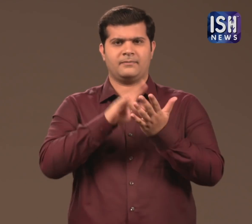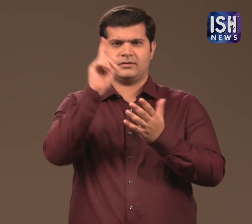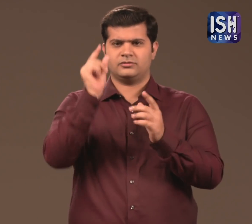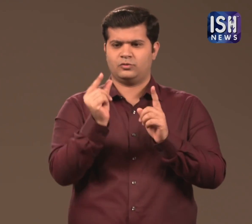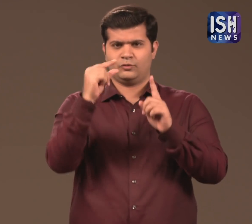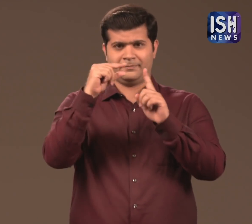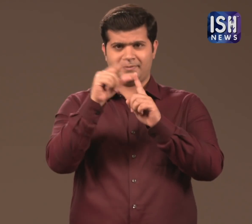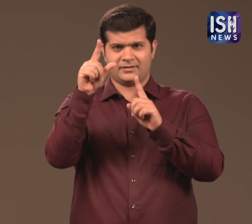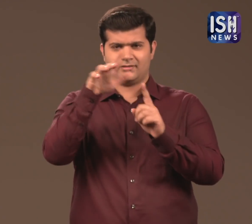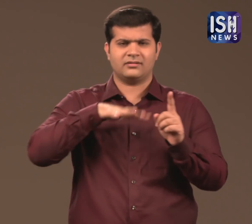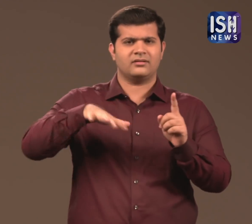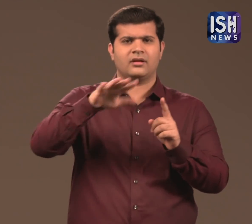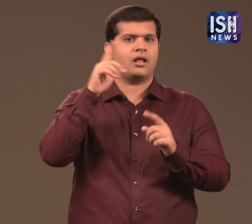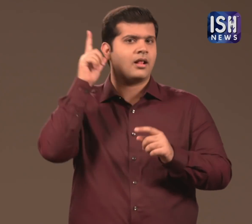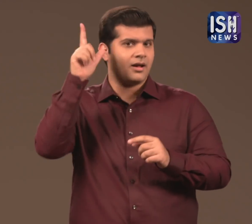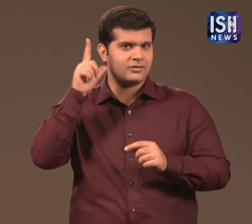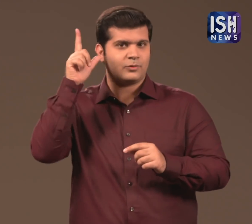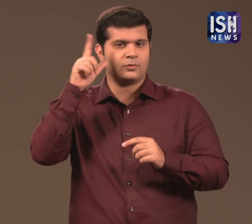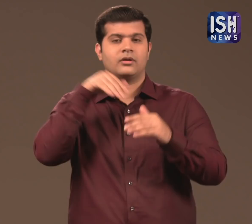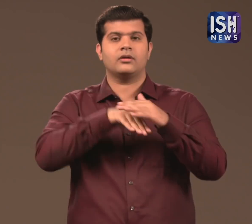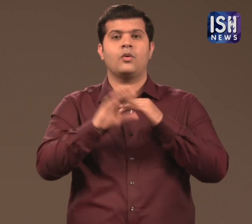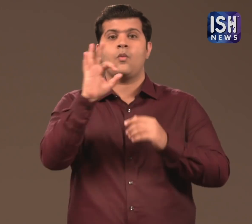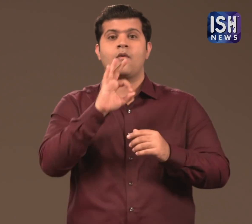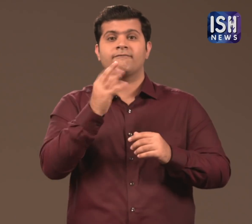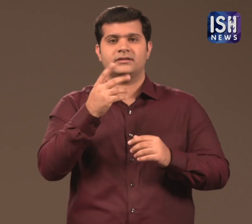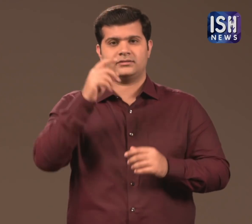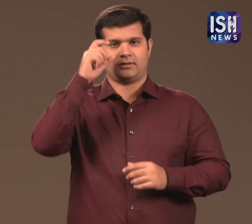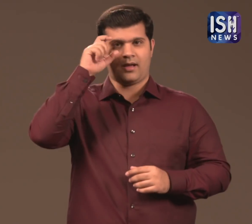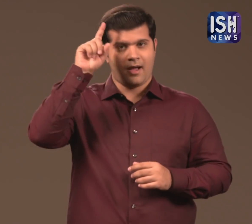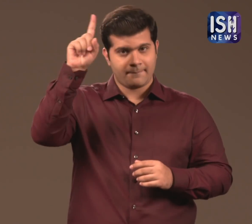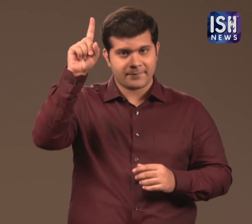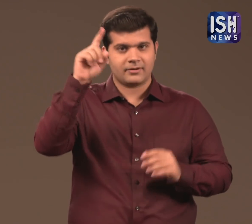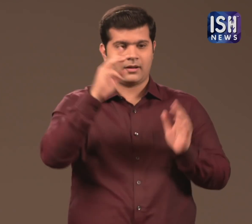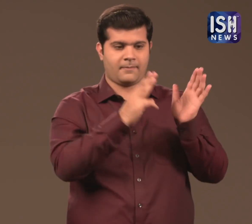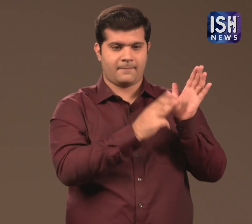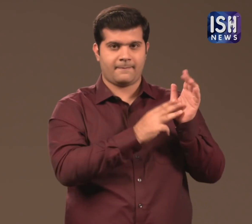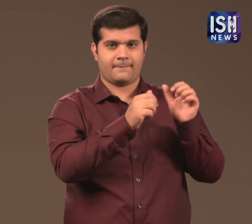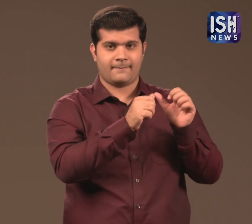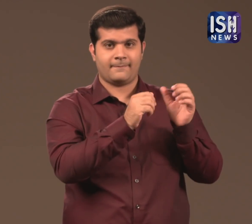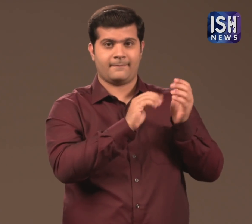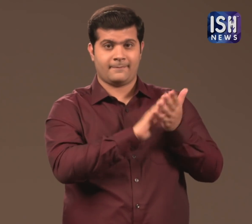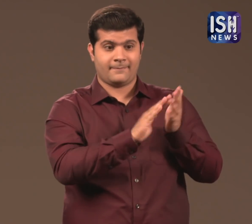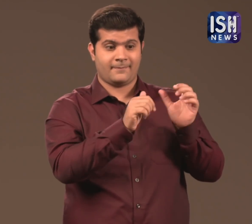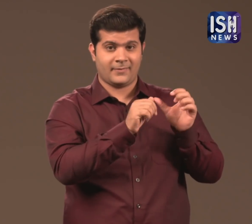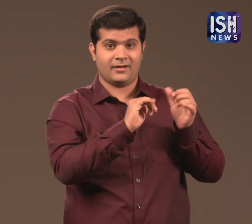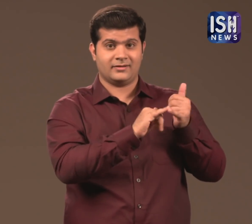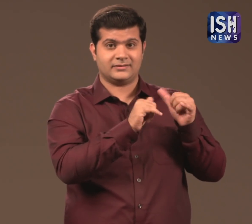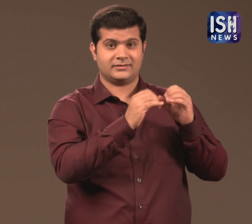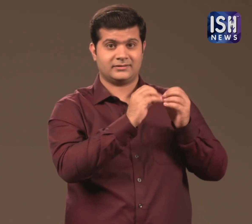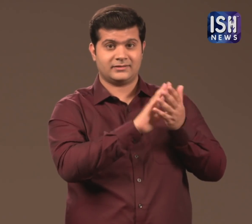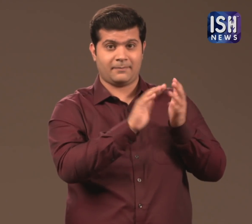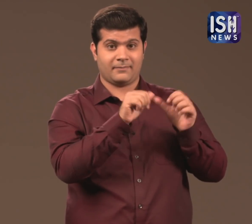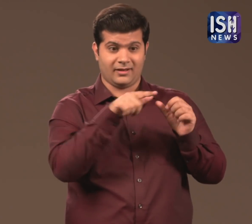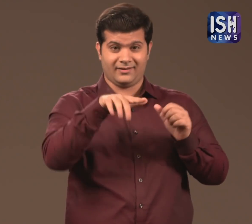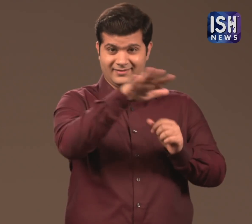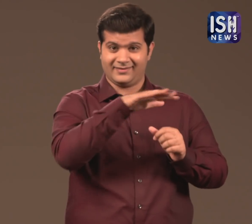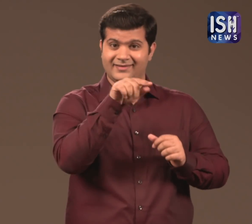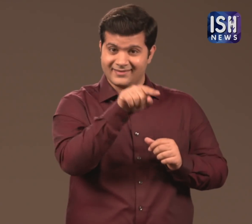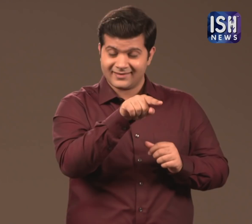In Lucknow, Uttar Pradesh at the Ambedkar Mahasabha Office,